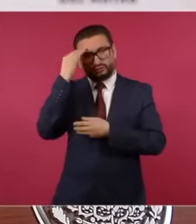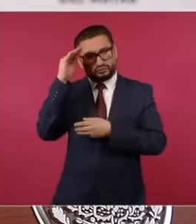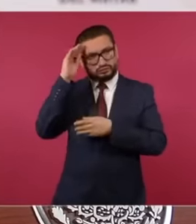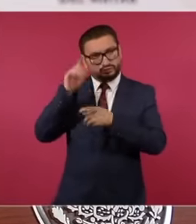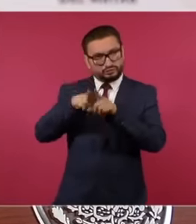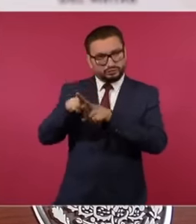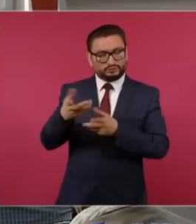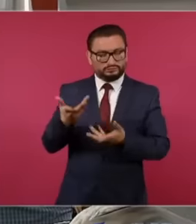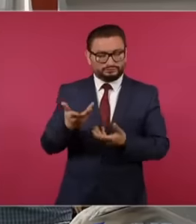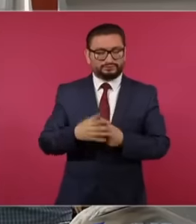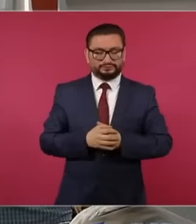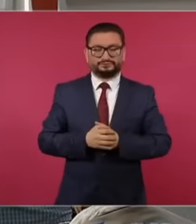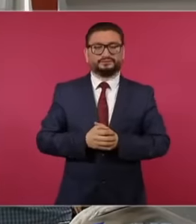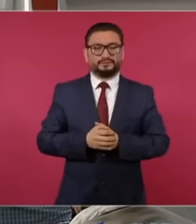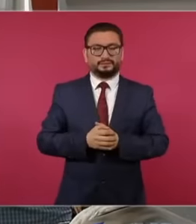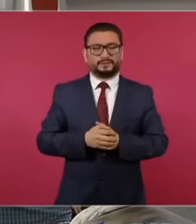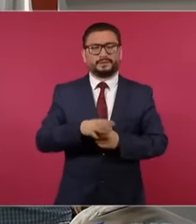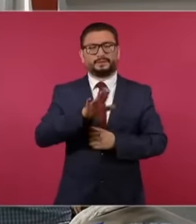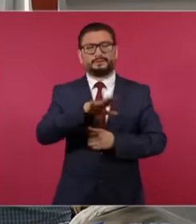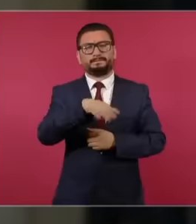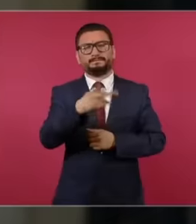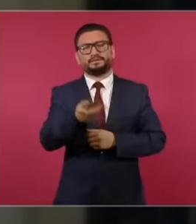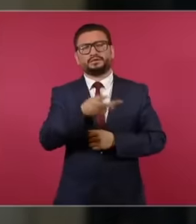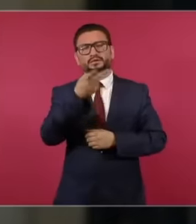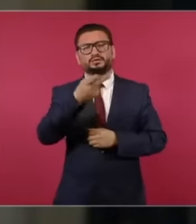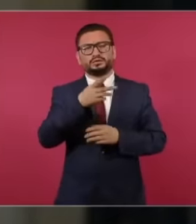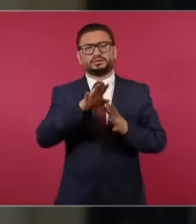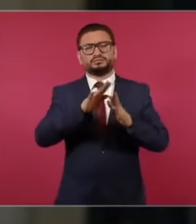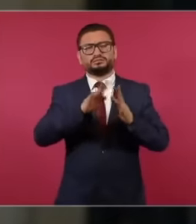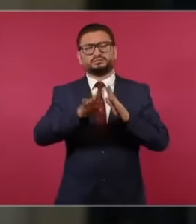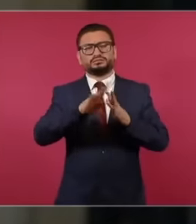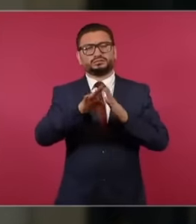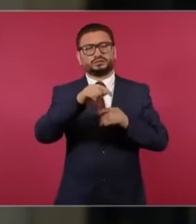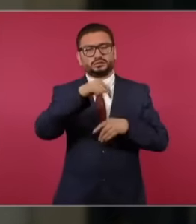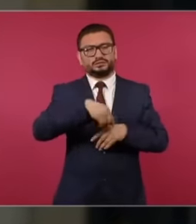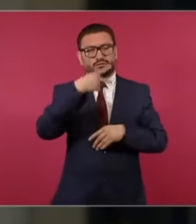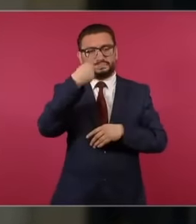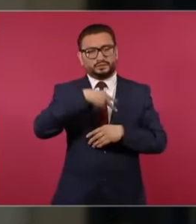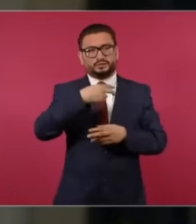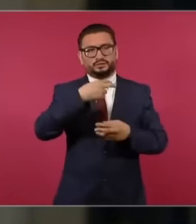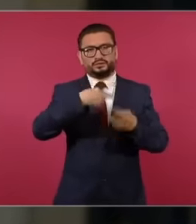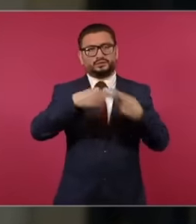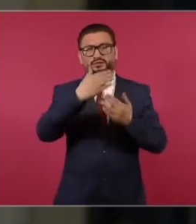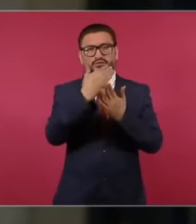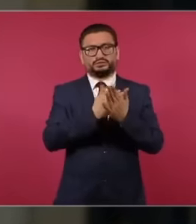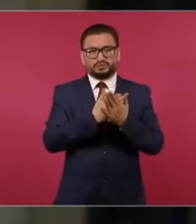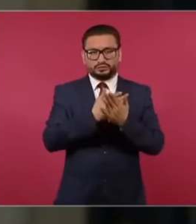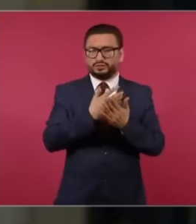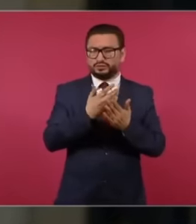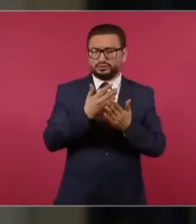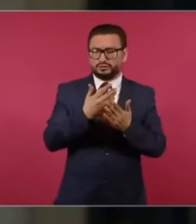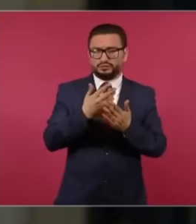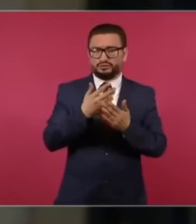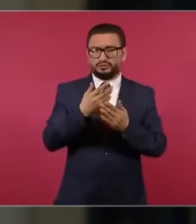The returns from Mexico have been reduced so much when the inflows have multiplied because they have been